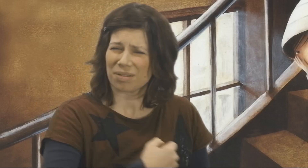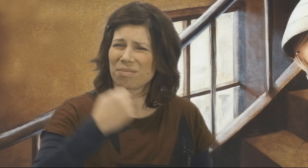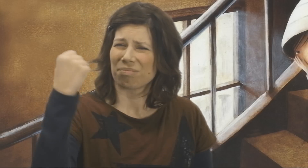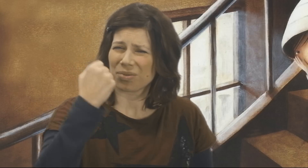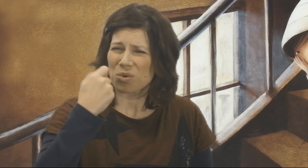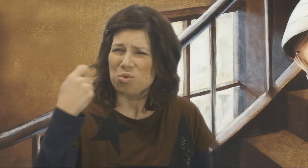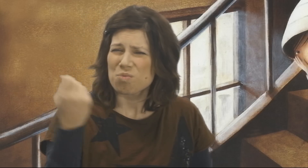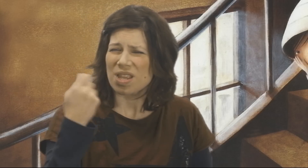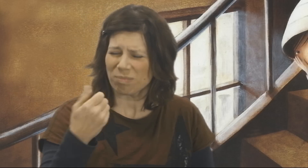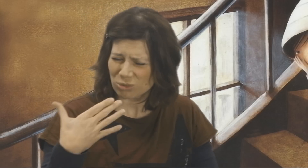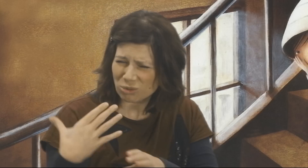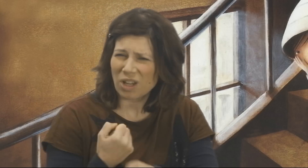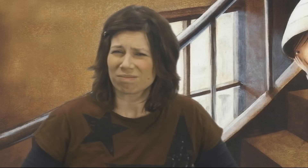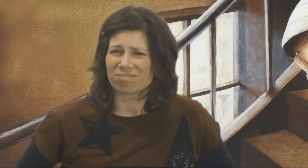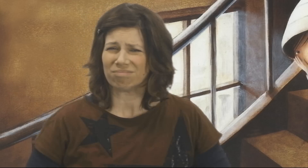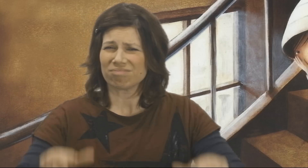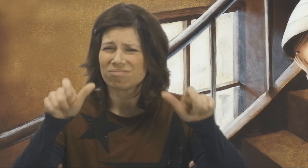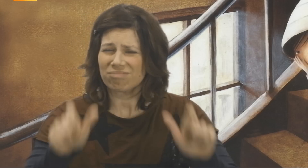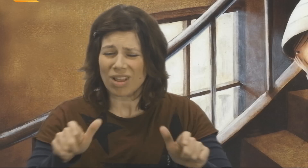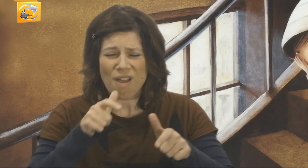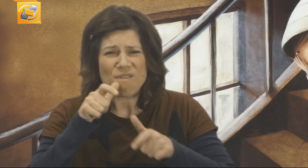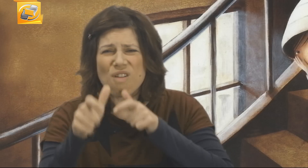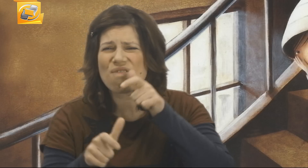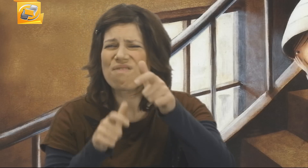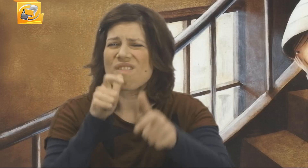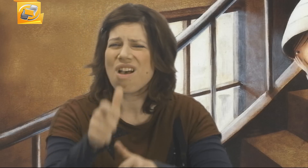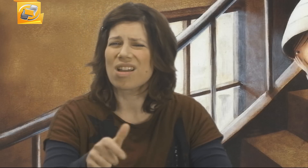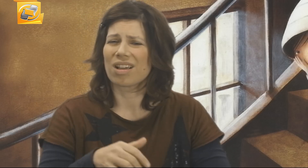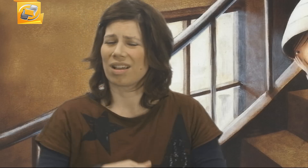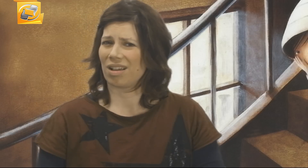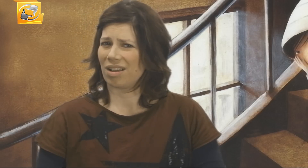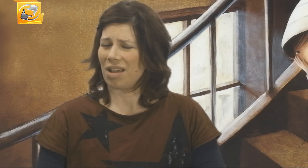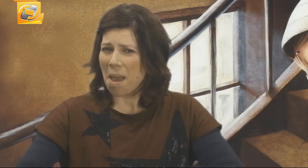"Gosh! That sentence alone costs a fortune." thinks Paul.